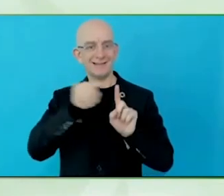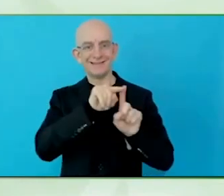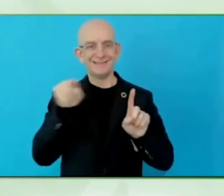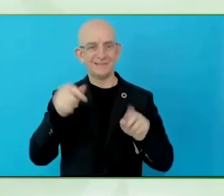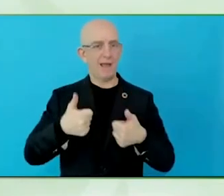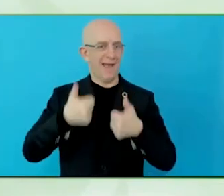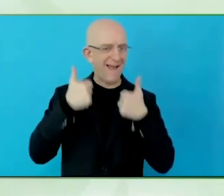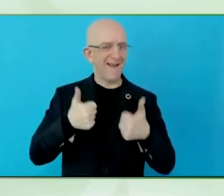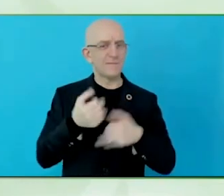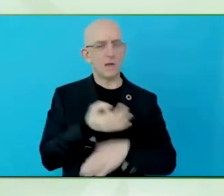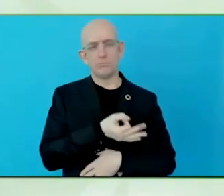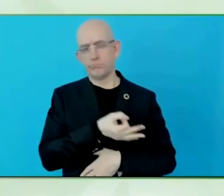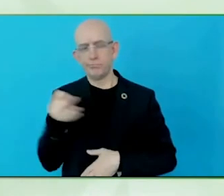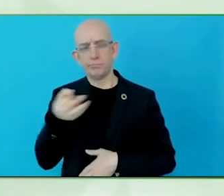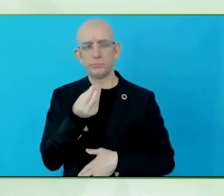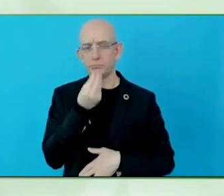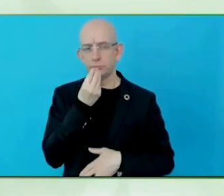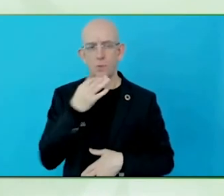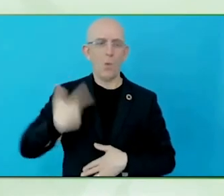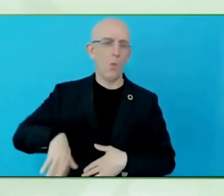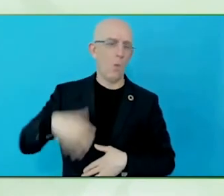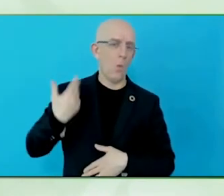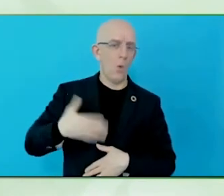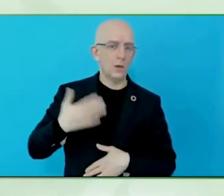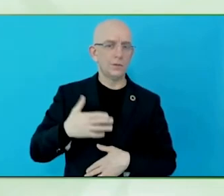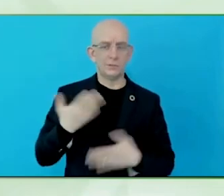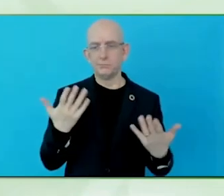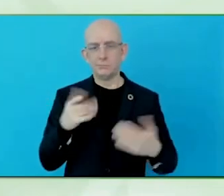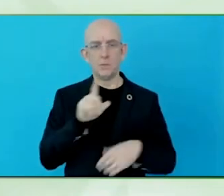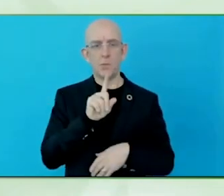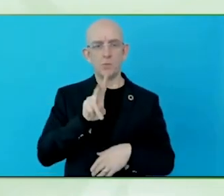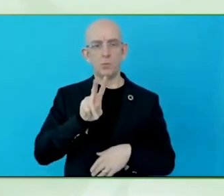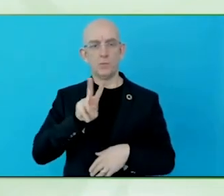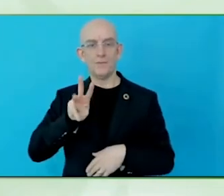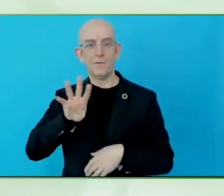because they are mostly without kids, have a lot of money to spend,